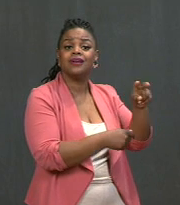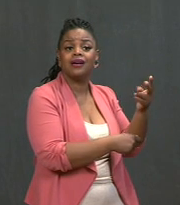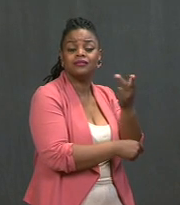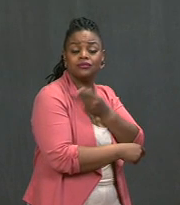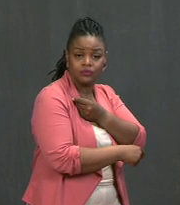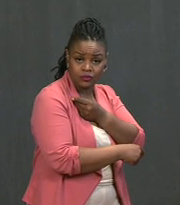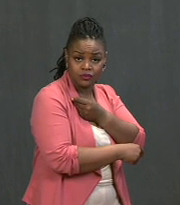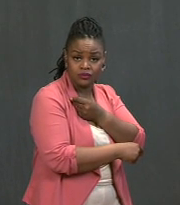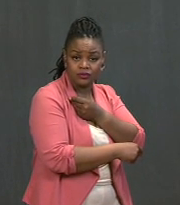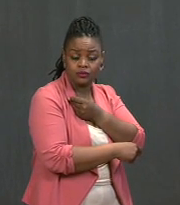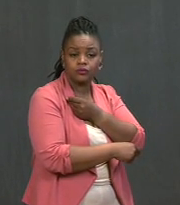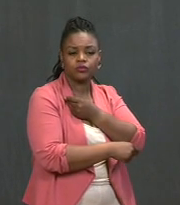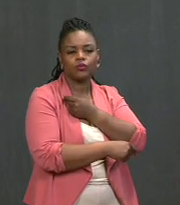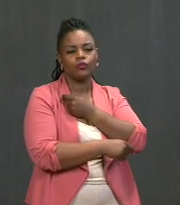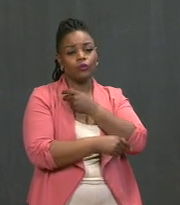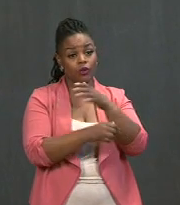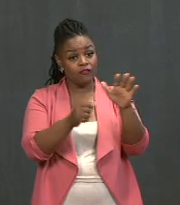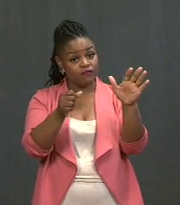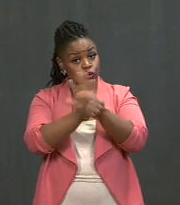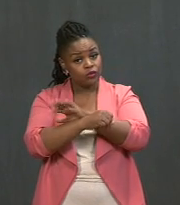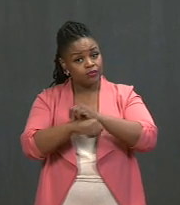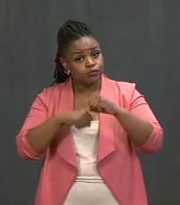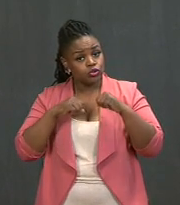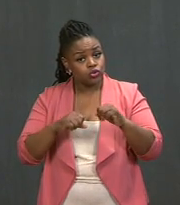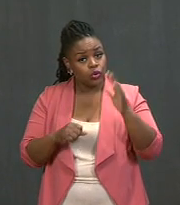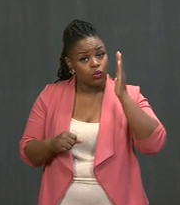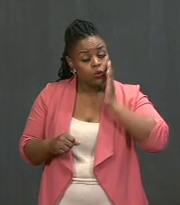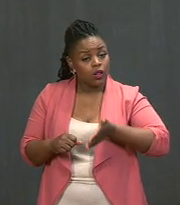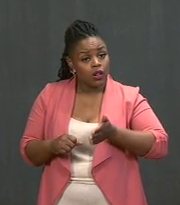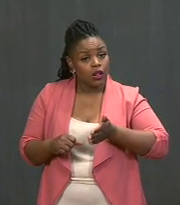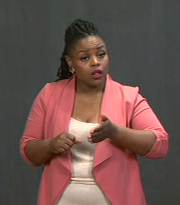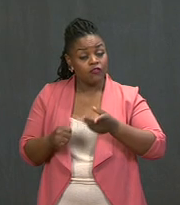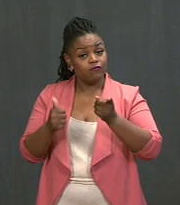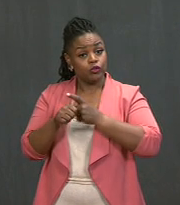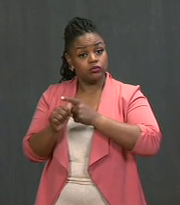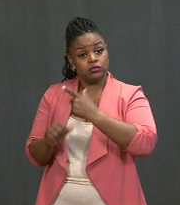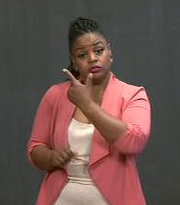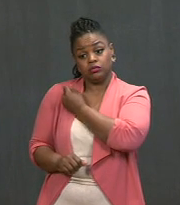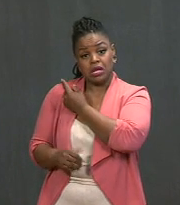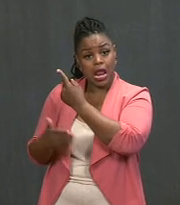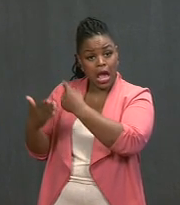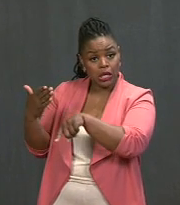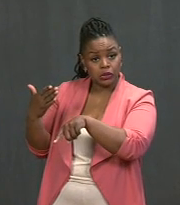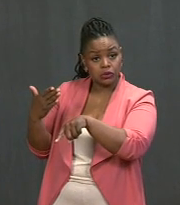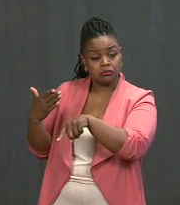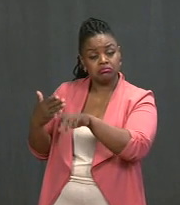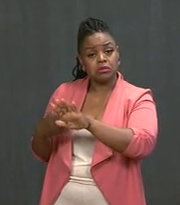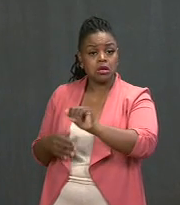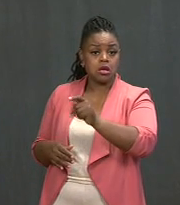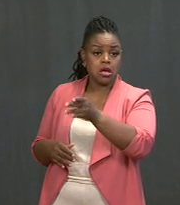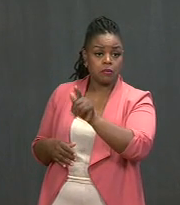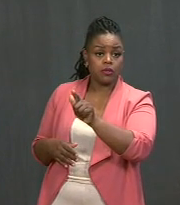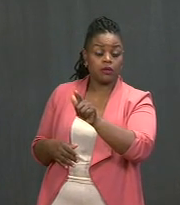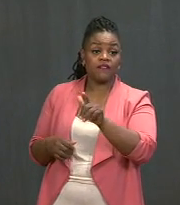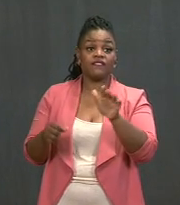which makes you fully protected. If you get your first shot next week, in mid-April, you won't be fully protected until --